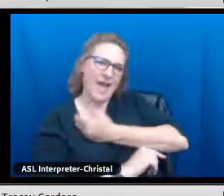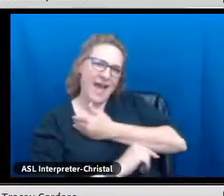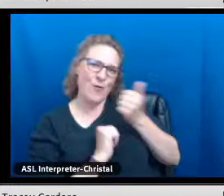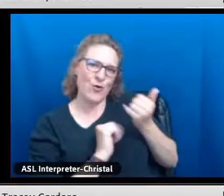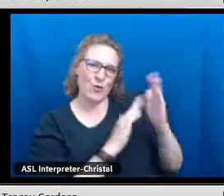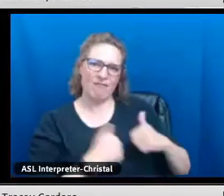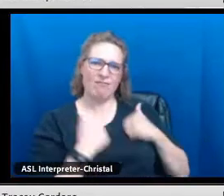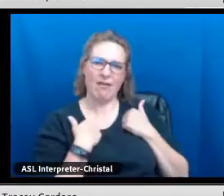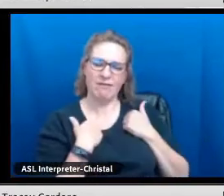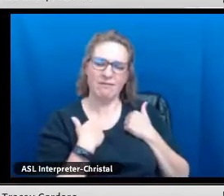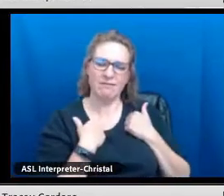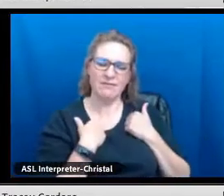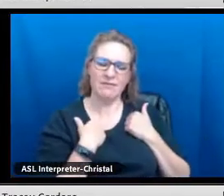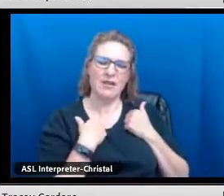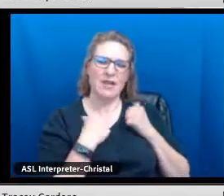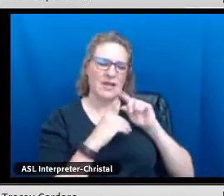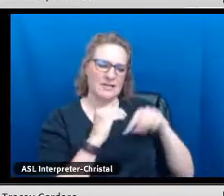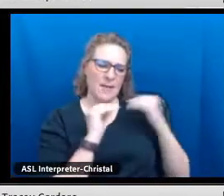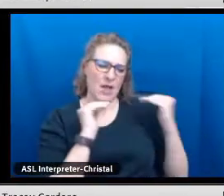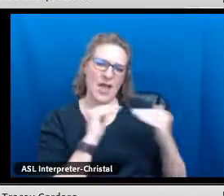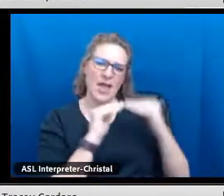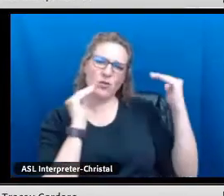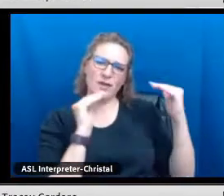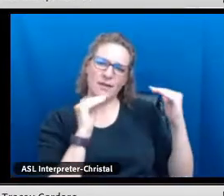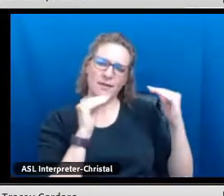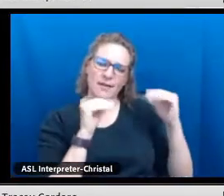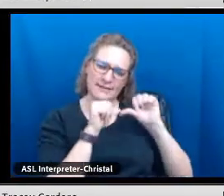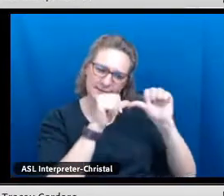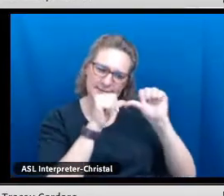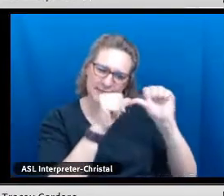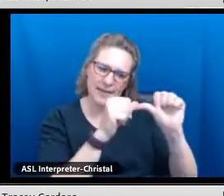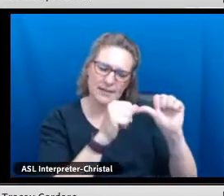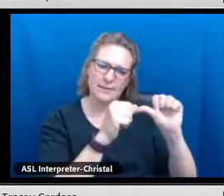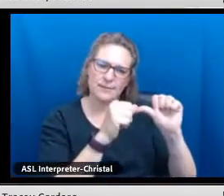of achievement and success, but to our way of life.